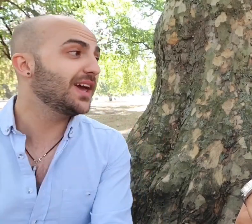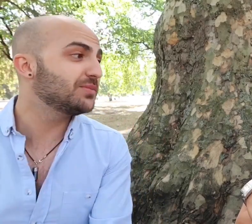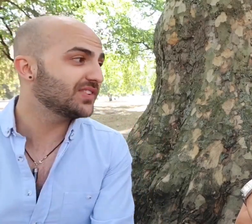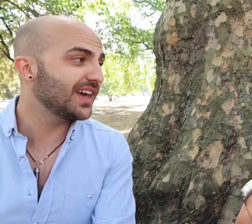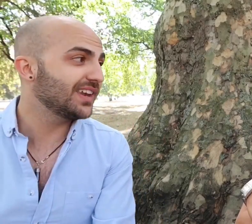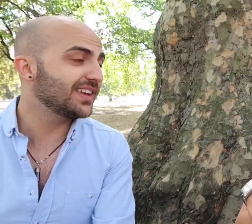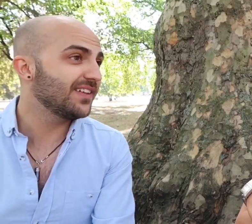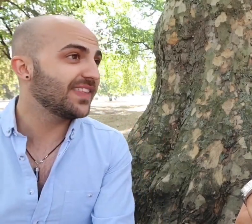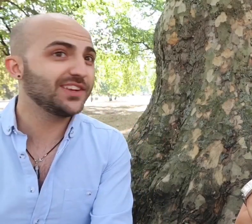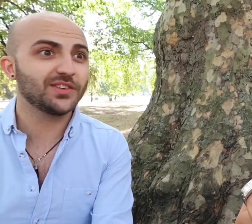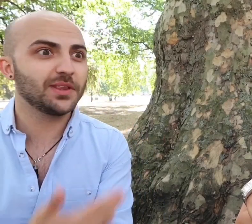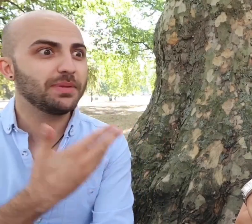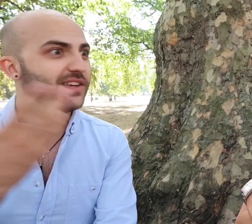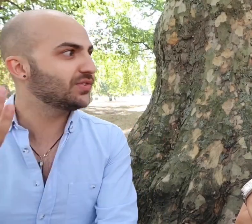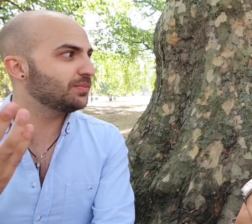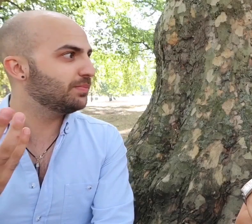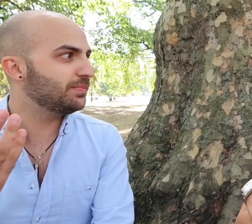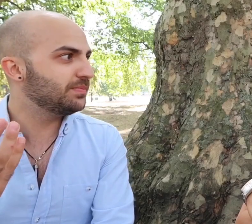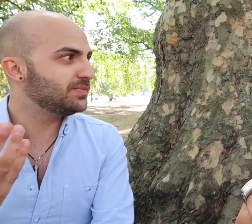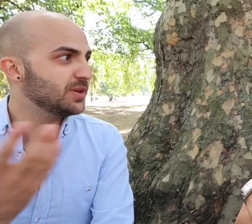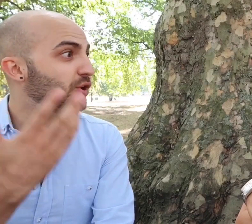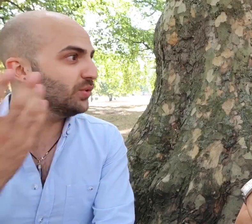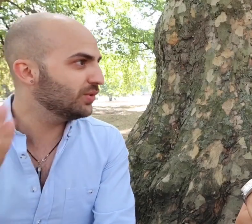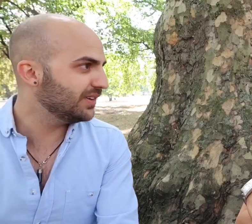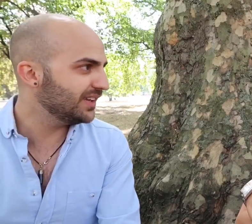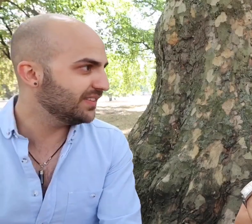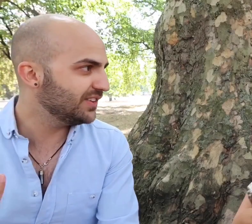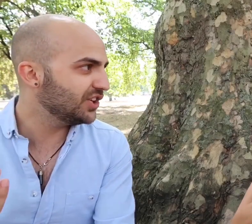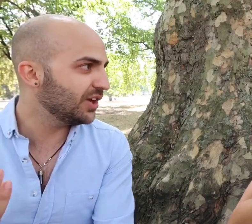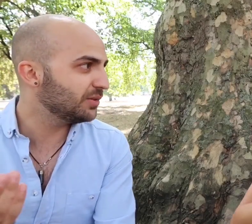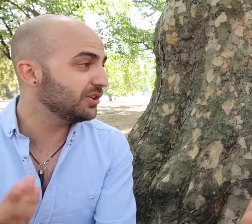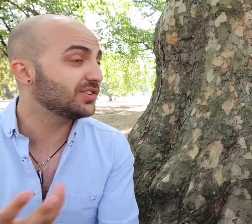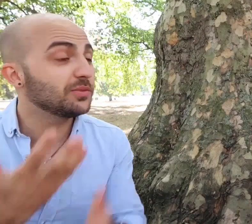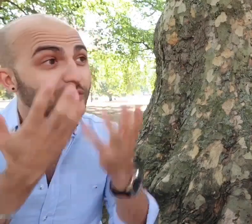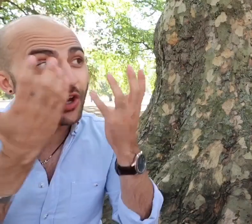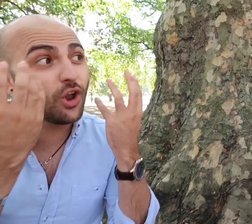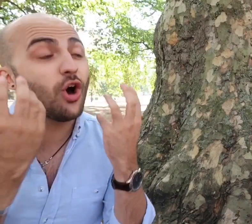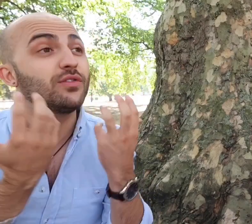lips. That is like the biggest taboo in the community because there's a lot of